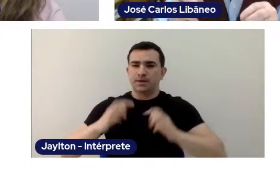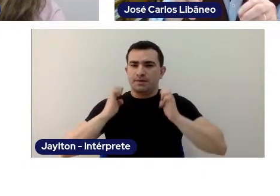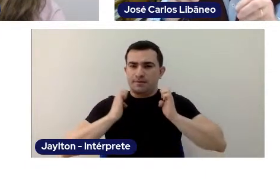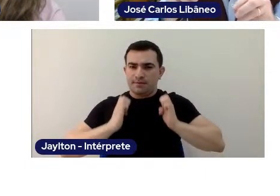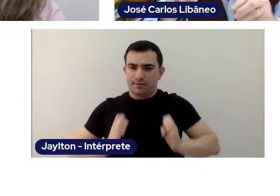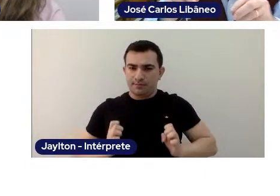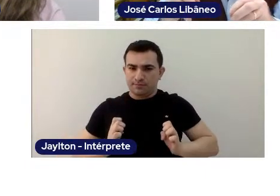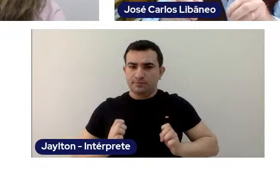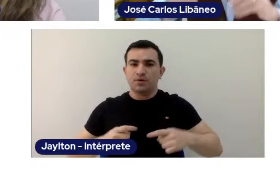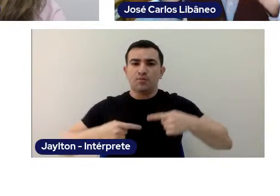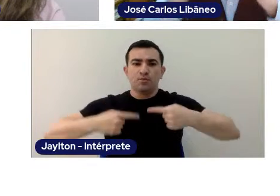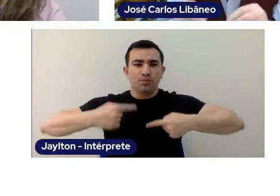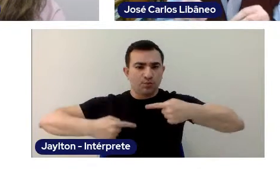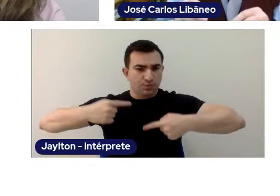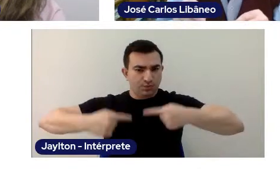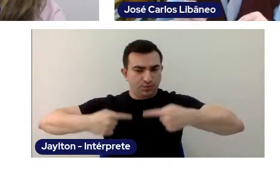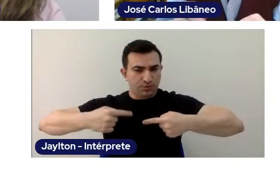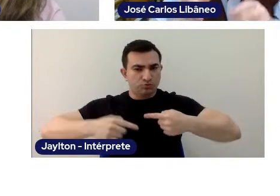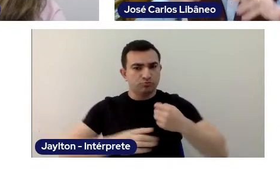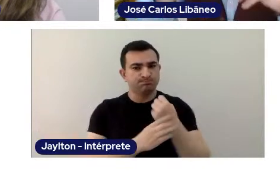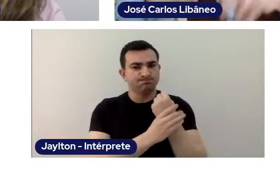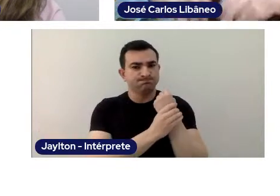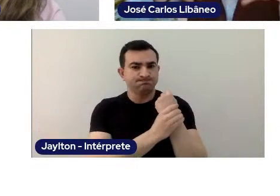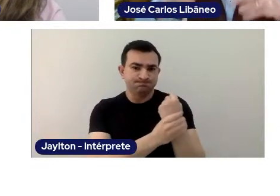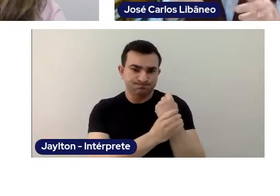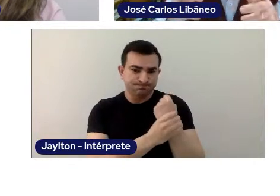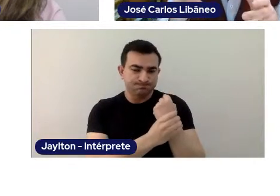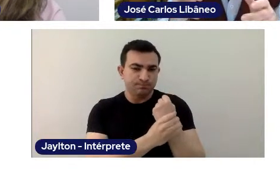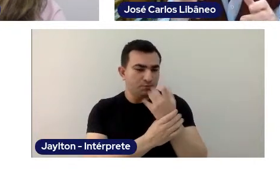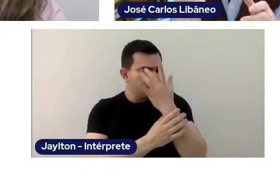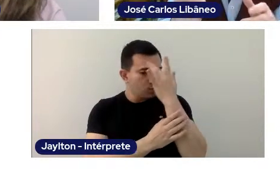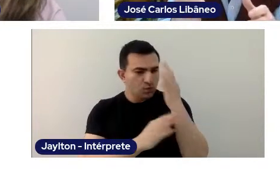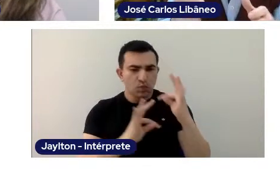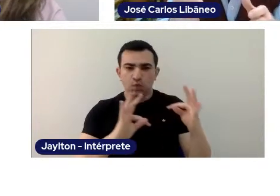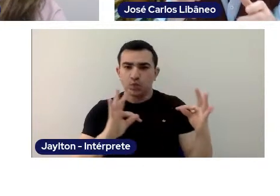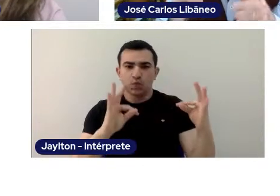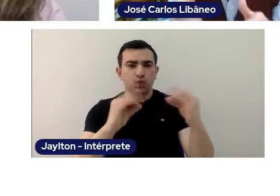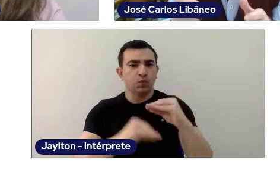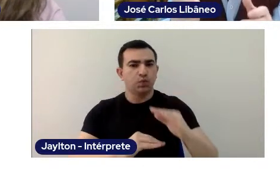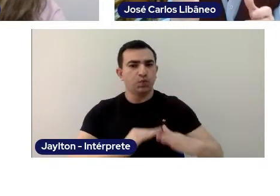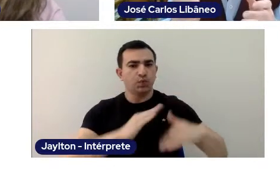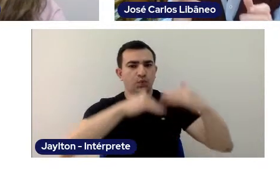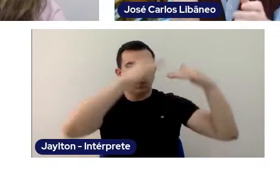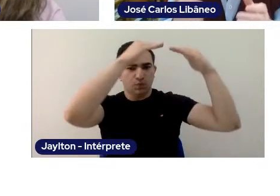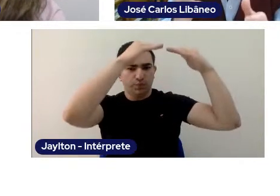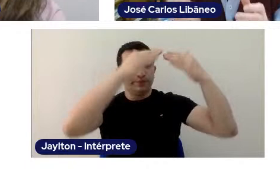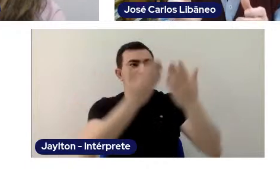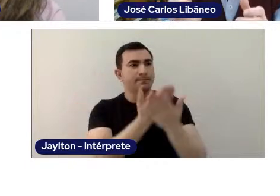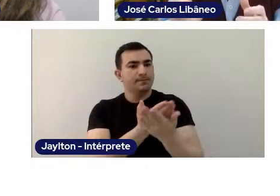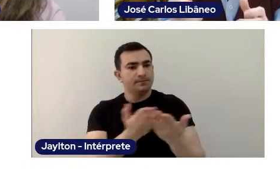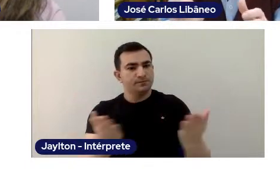of assuring everyone with the development of their human capabilities.